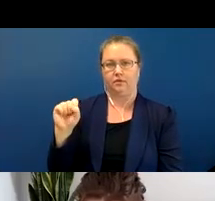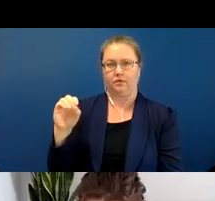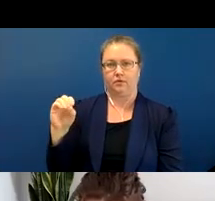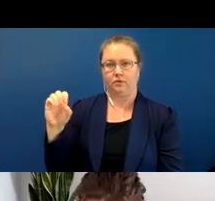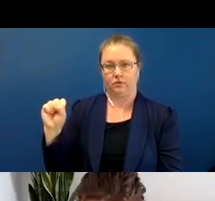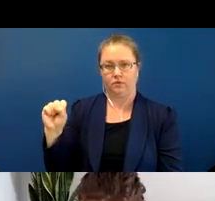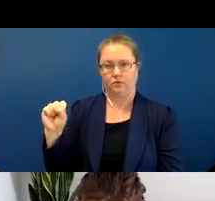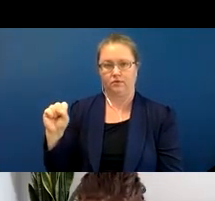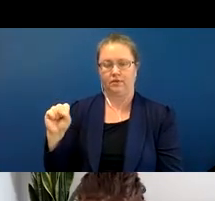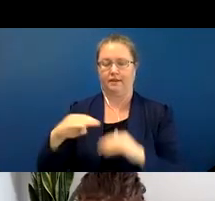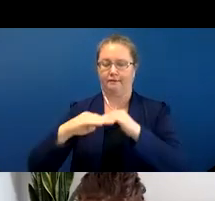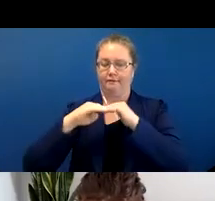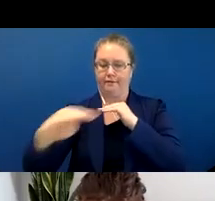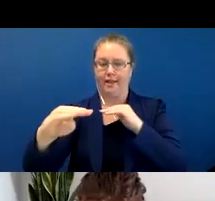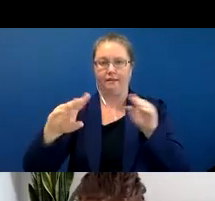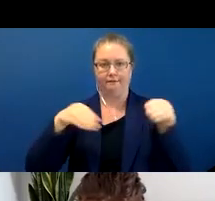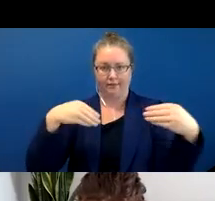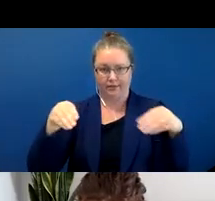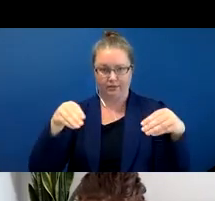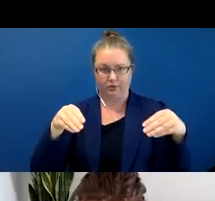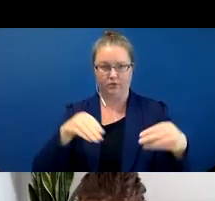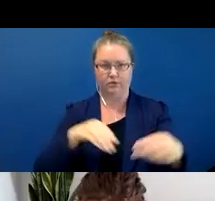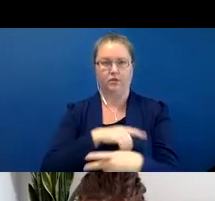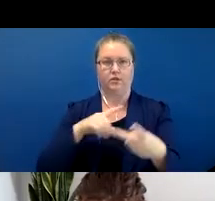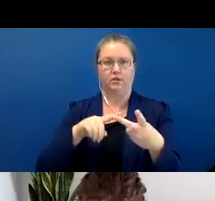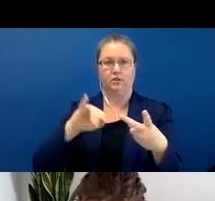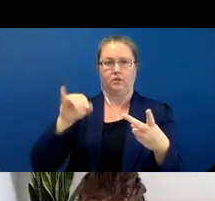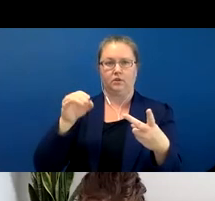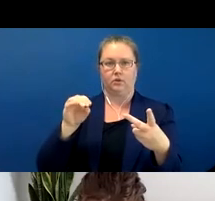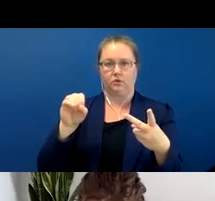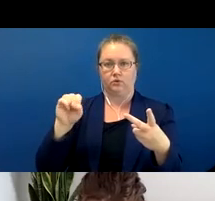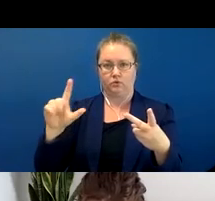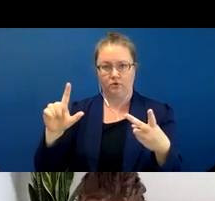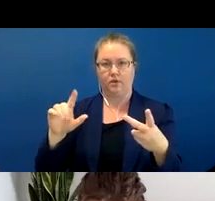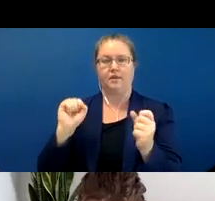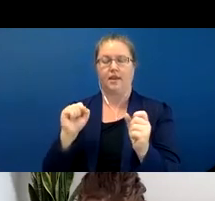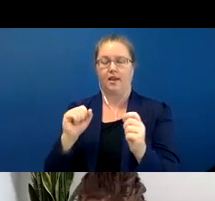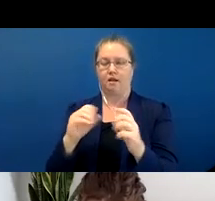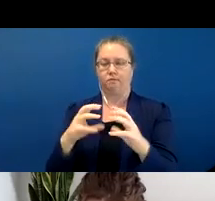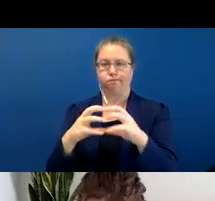and flexible, and then -jool can only be used with non-compact matter. So for instance cotton.